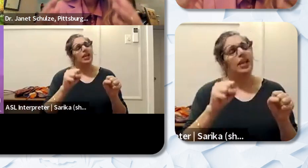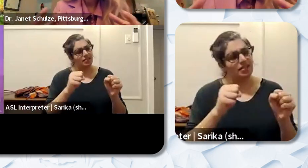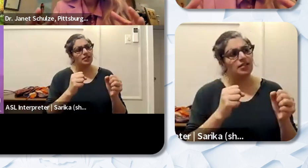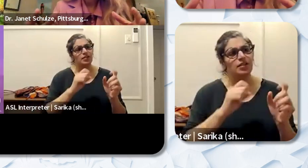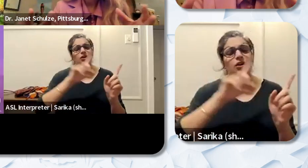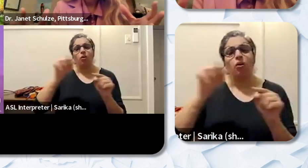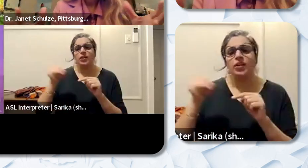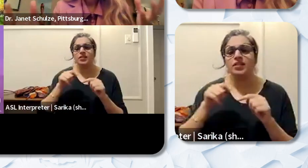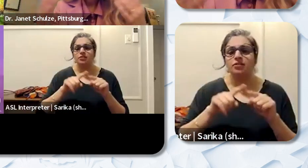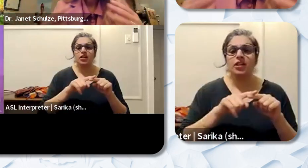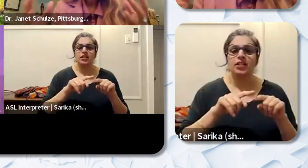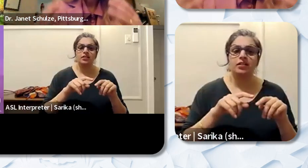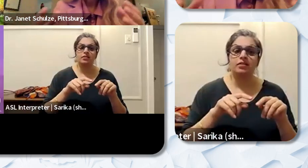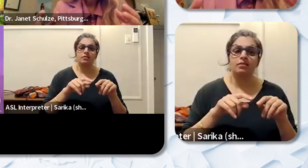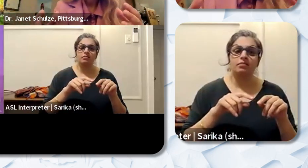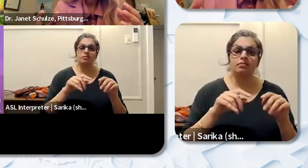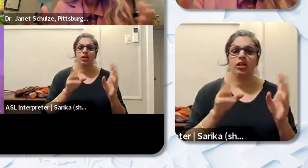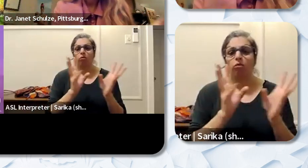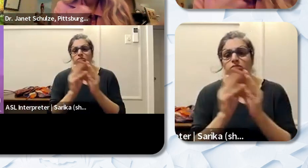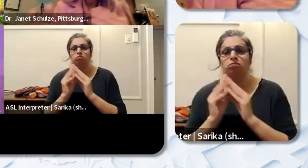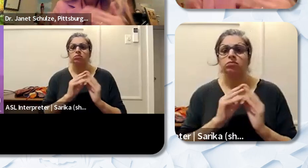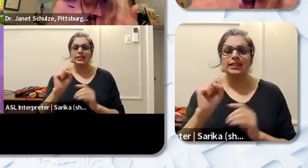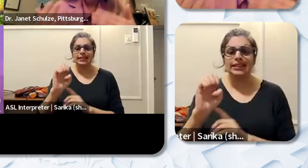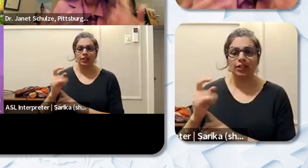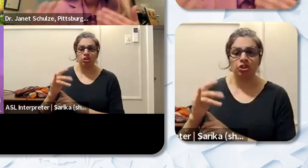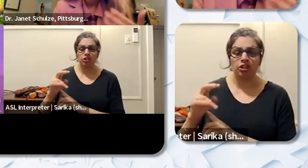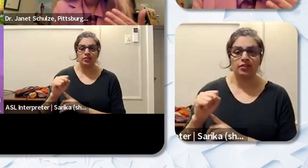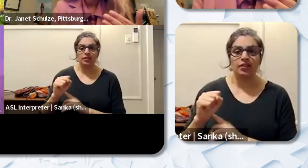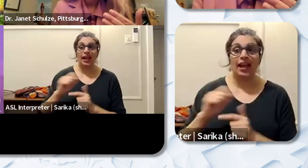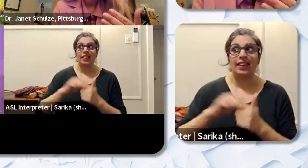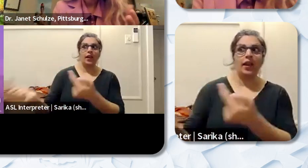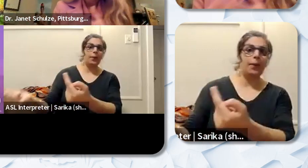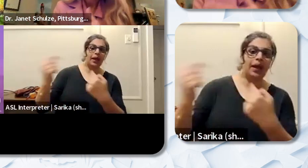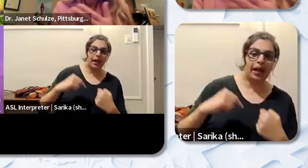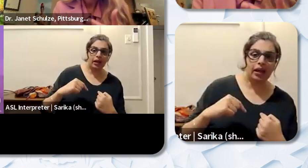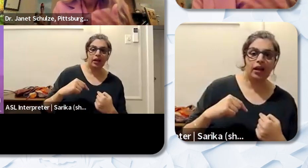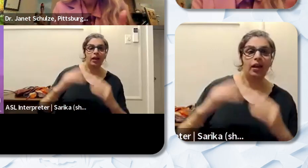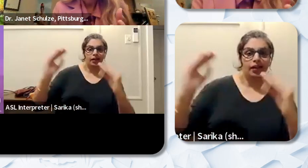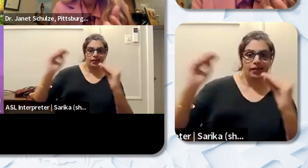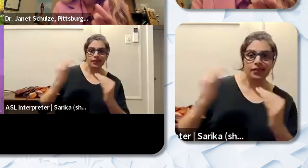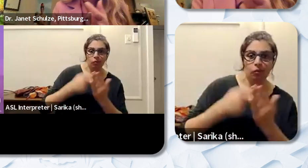debriefing and then that helps us inform our LCAP as well too and hopefully gives